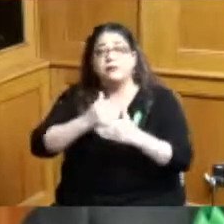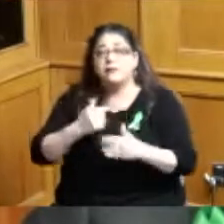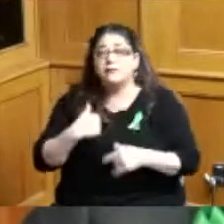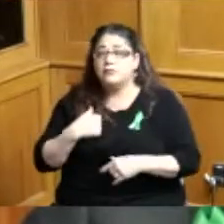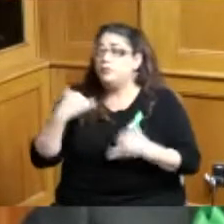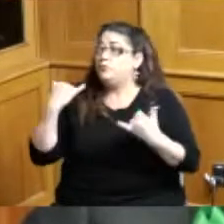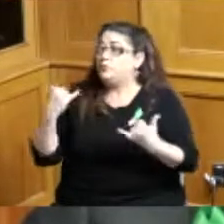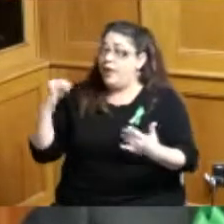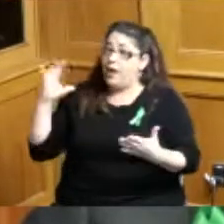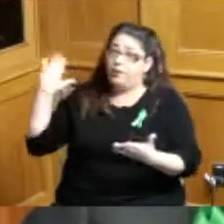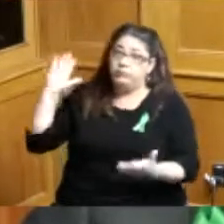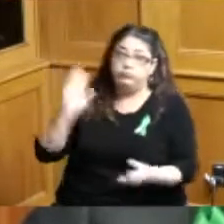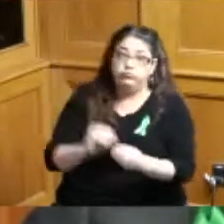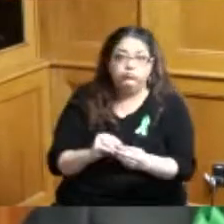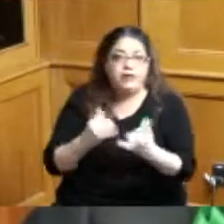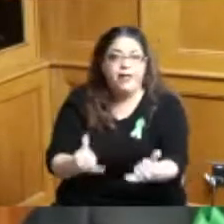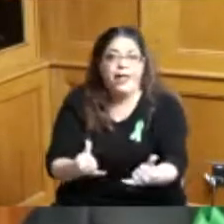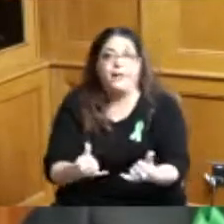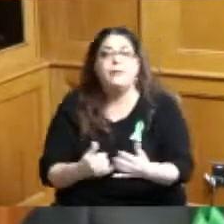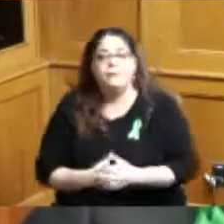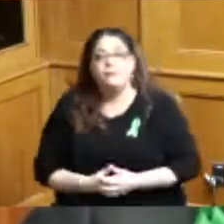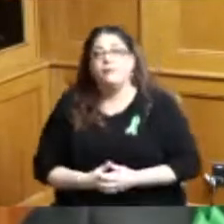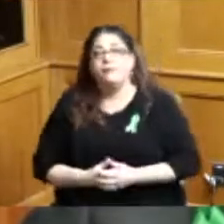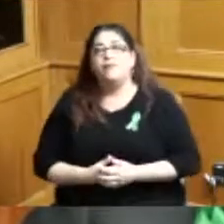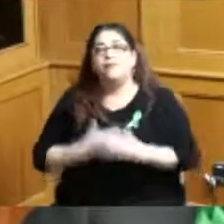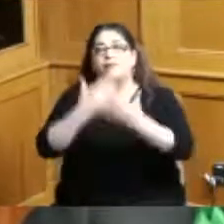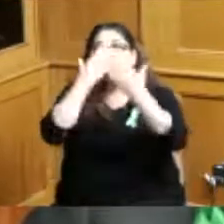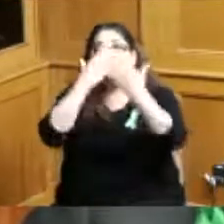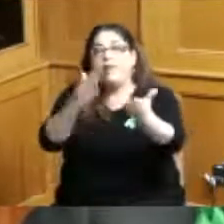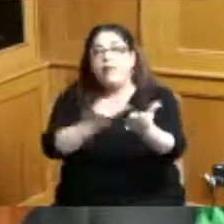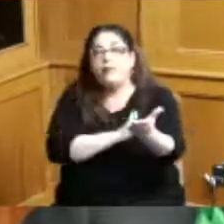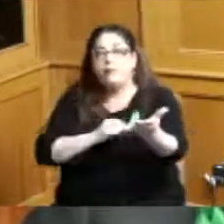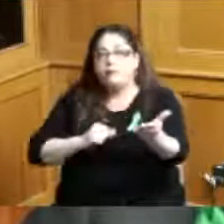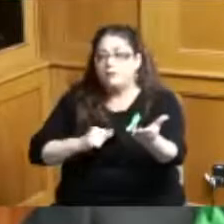so I'm very grateful for the administration putting this in front of us it's just a lot